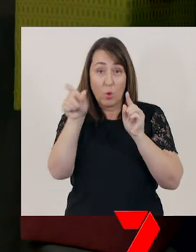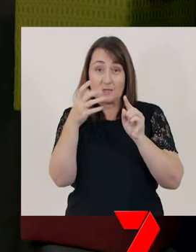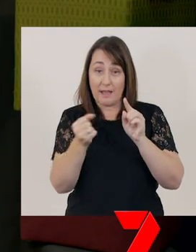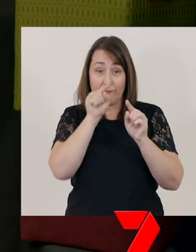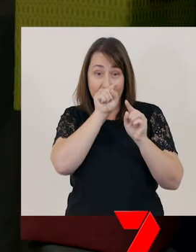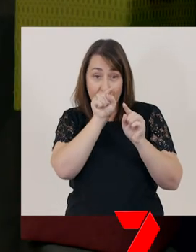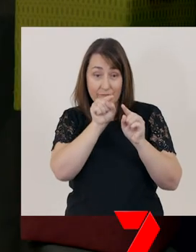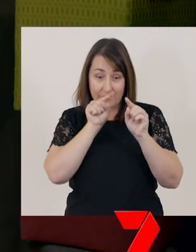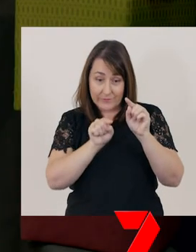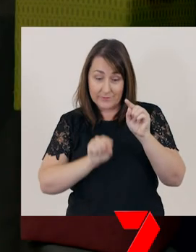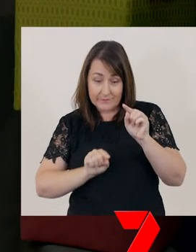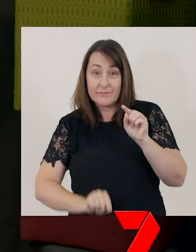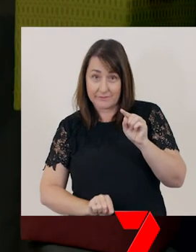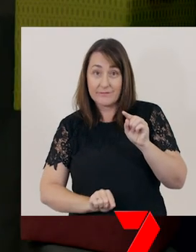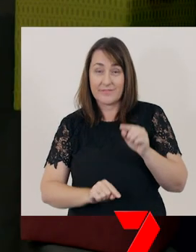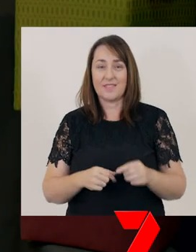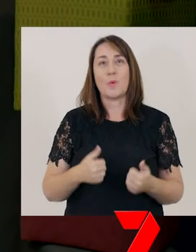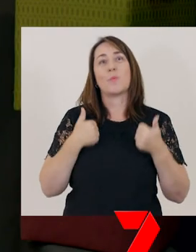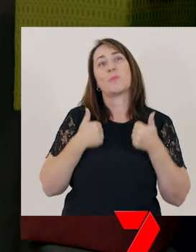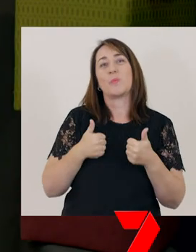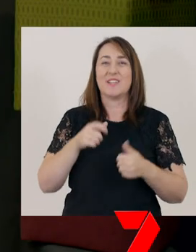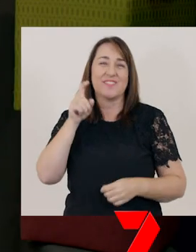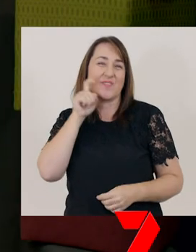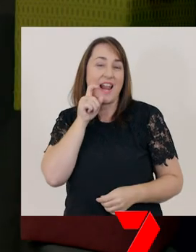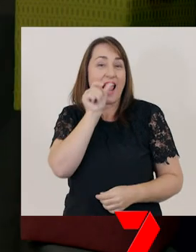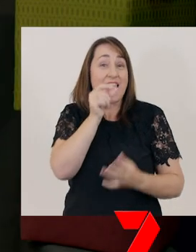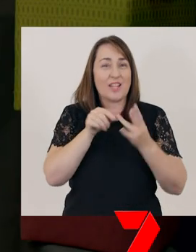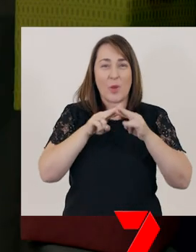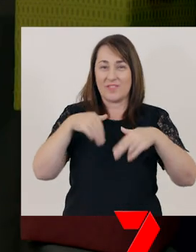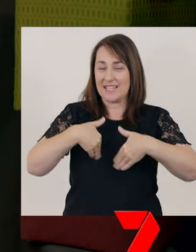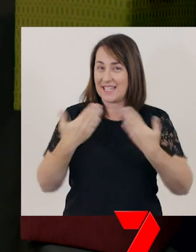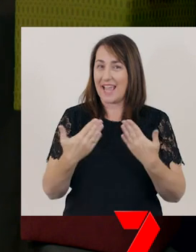Wow-ee. That was fun. The letter of he day was the letter ‘u’.